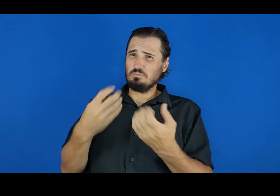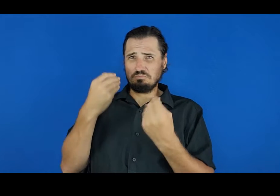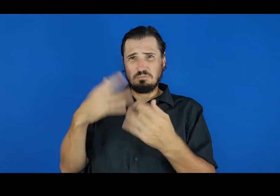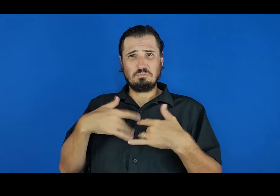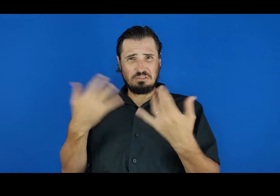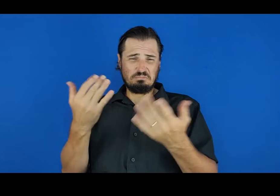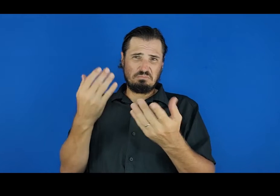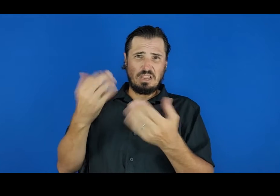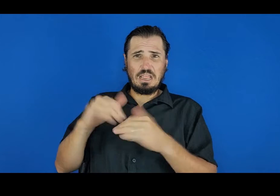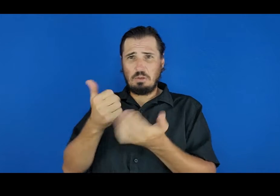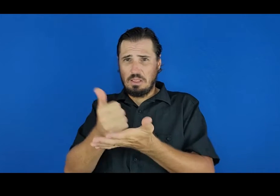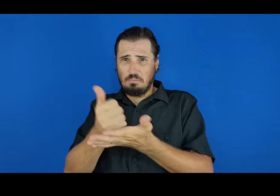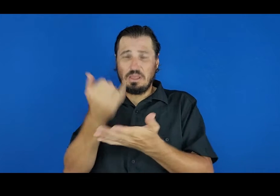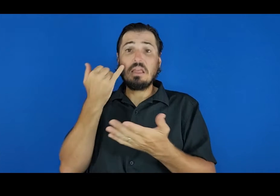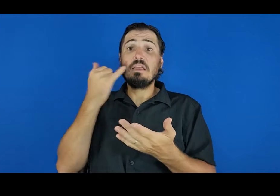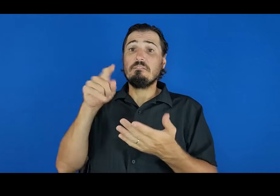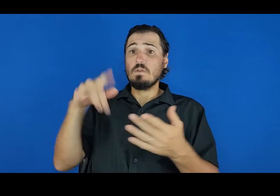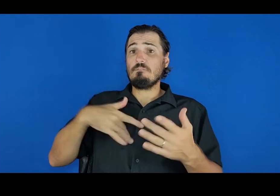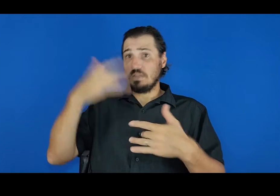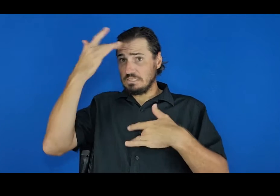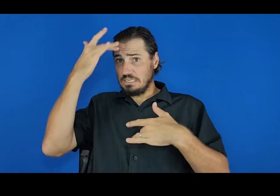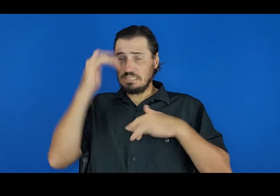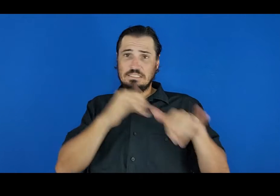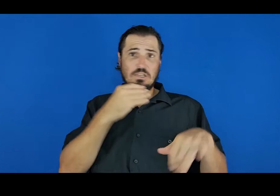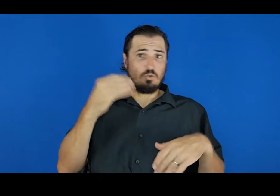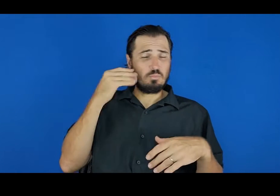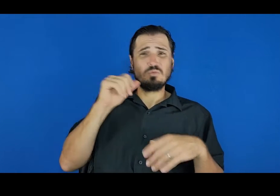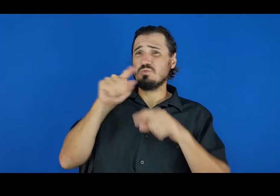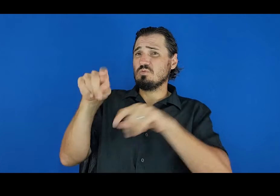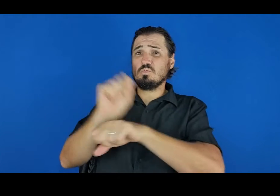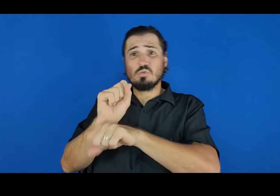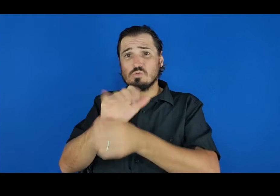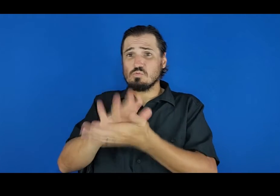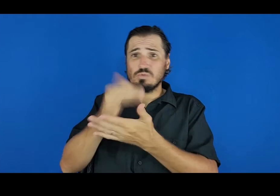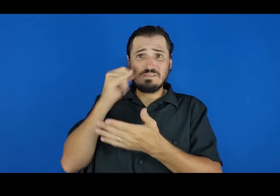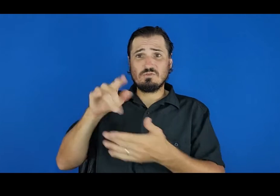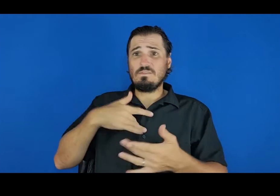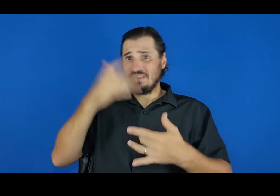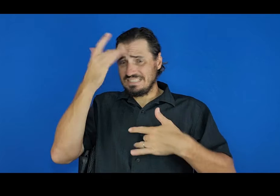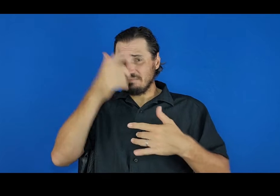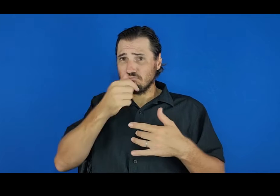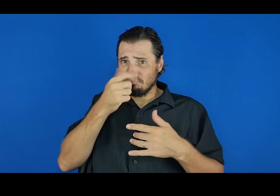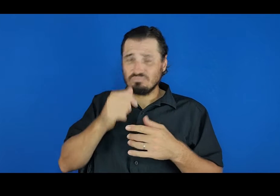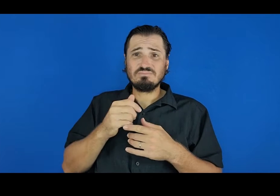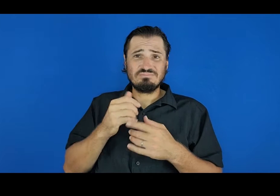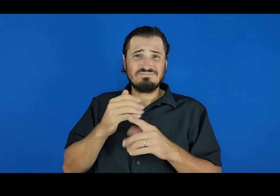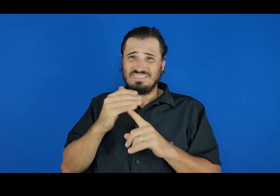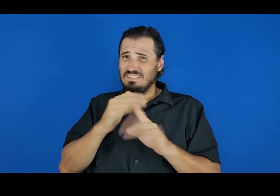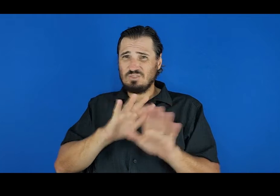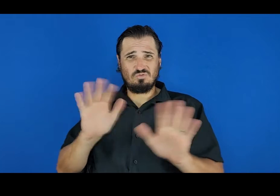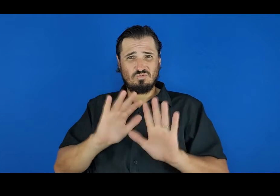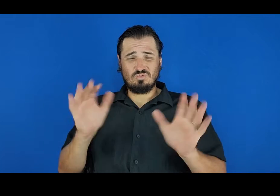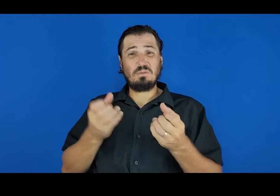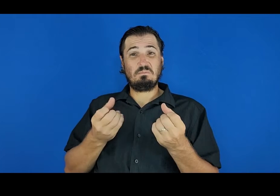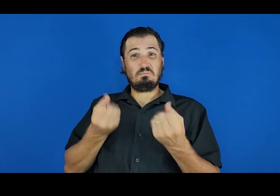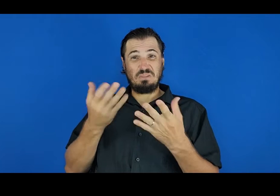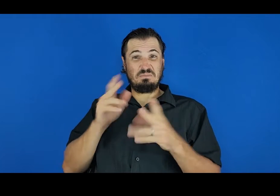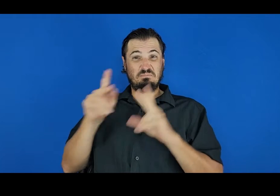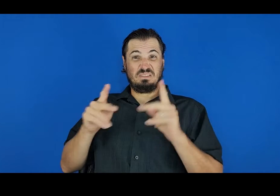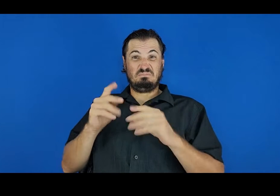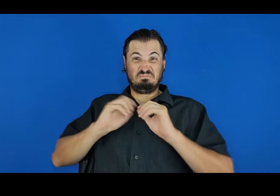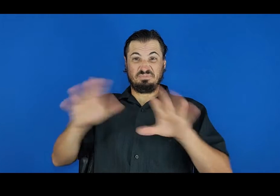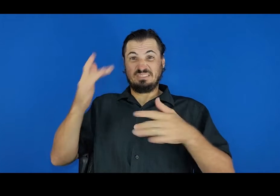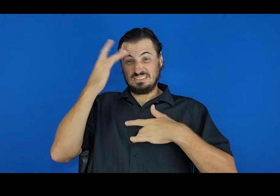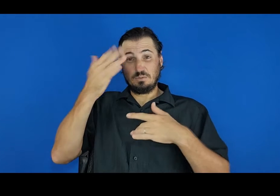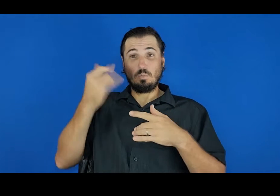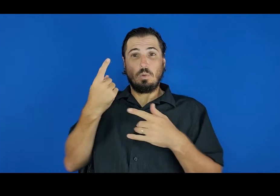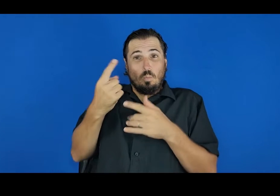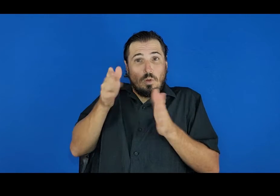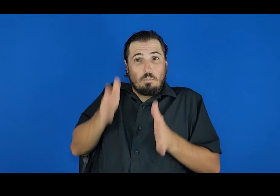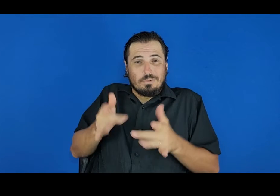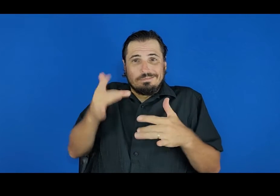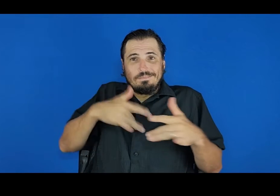Most importantly – if you feel sick, stay home! Please don’t go to work or school if you have symptoms. Many of our clusters have been started by a single employee who came to work with